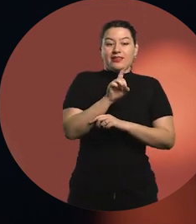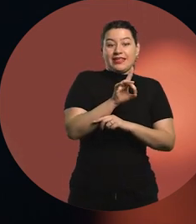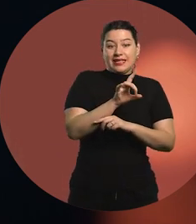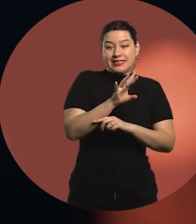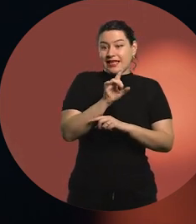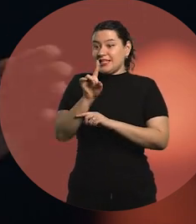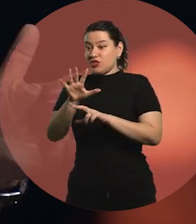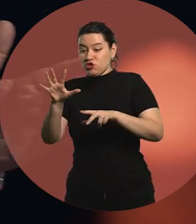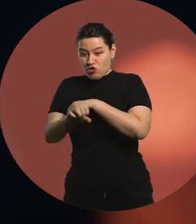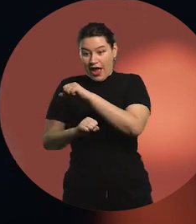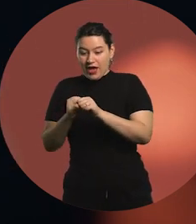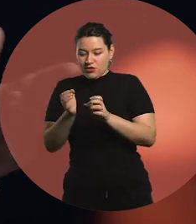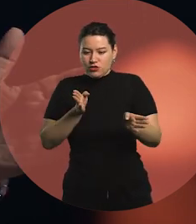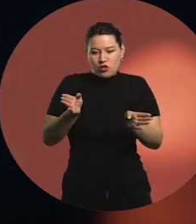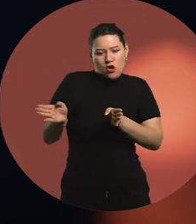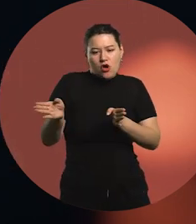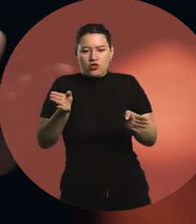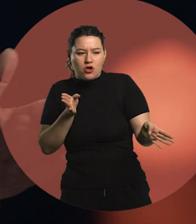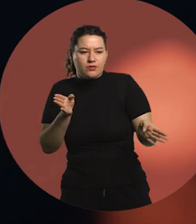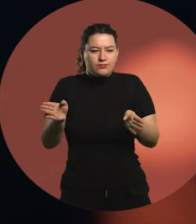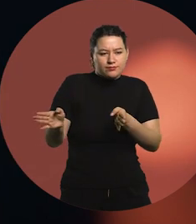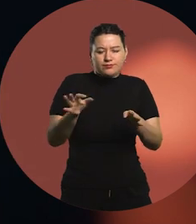two paths opened up for me.